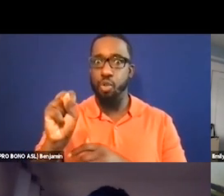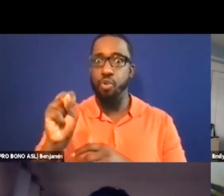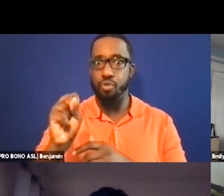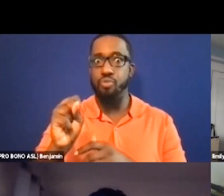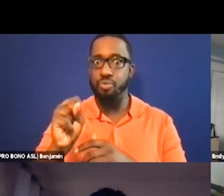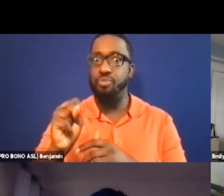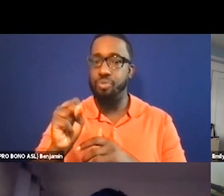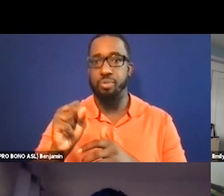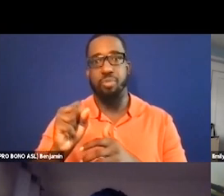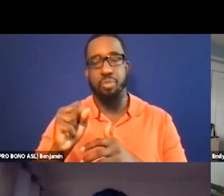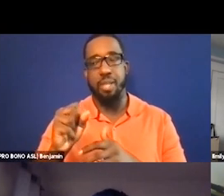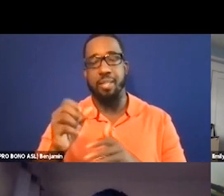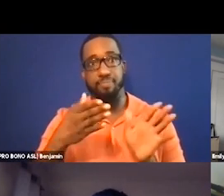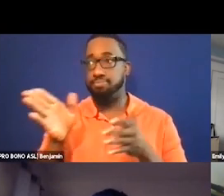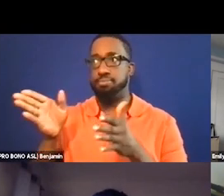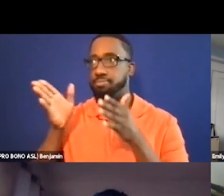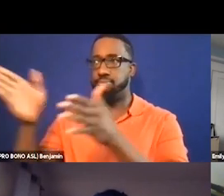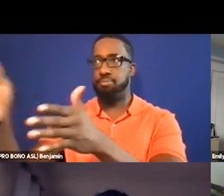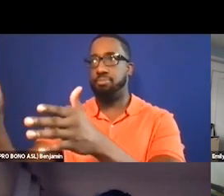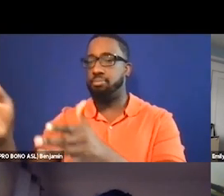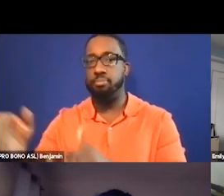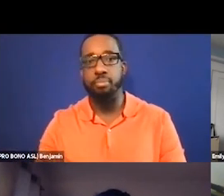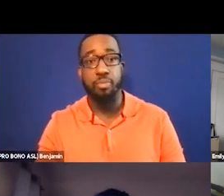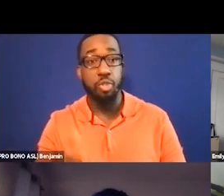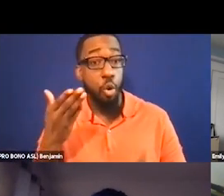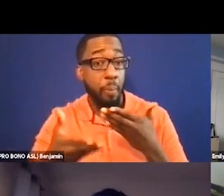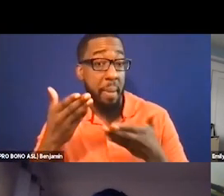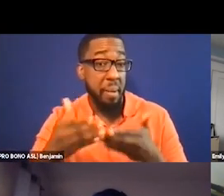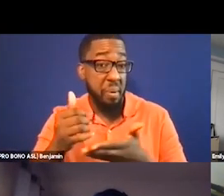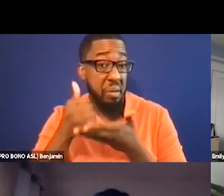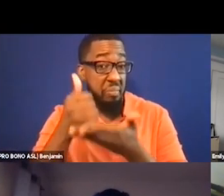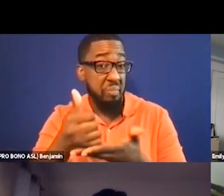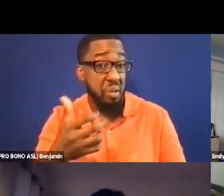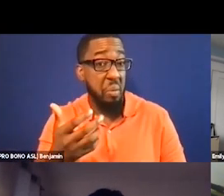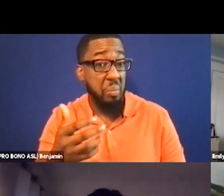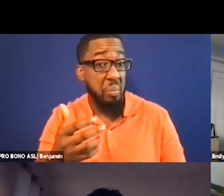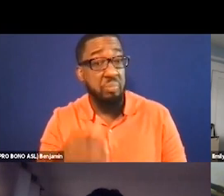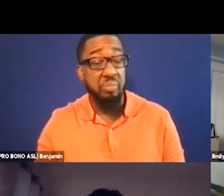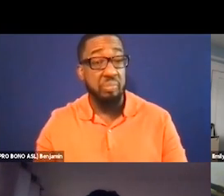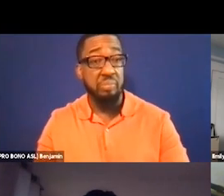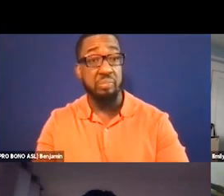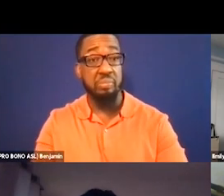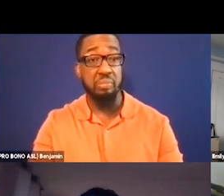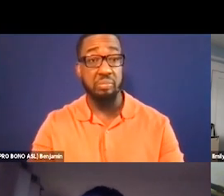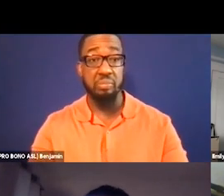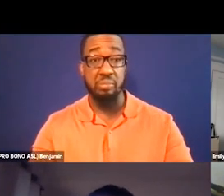your podcast for a on that, Thomas. Absolutely. All right.